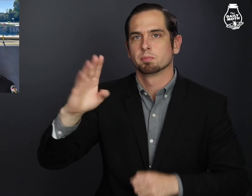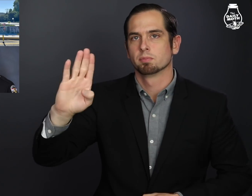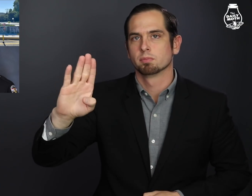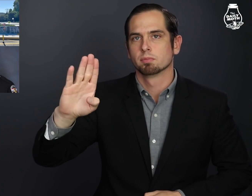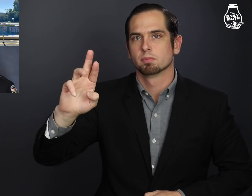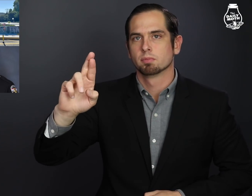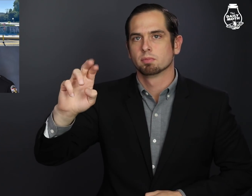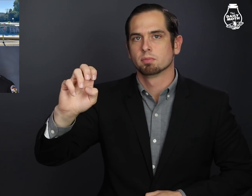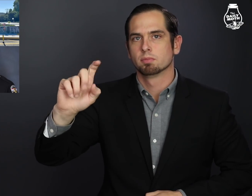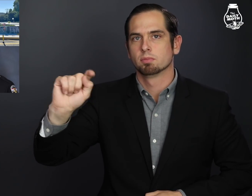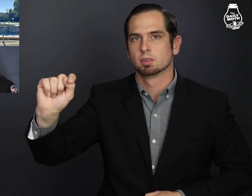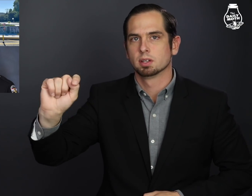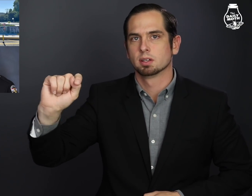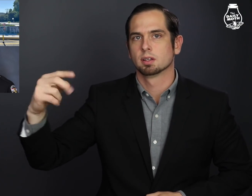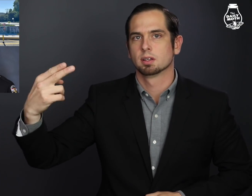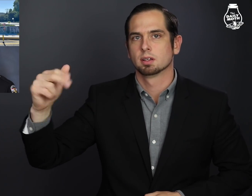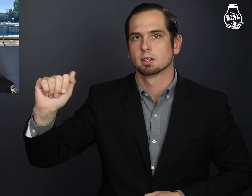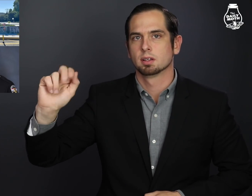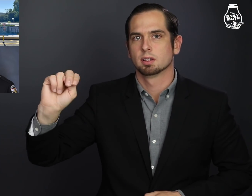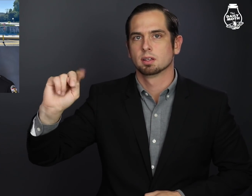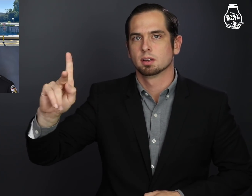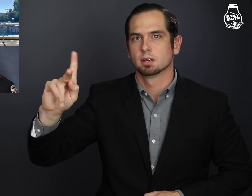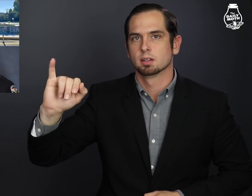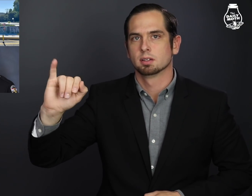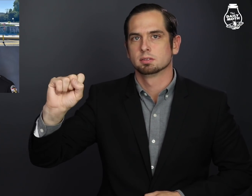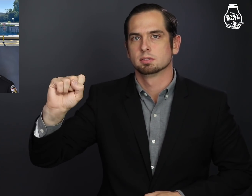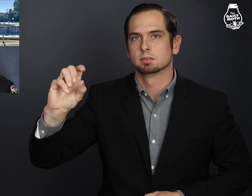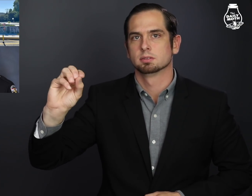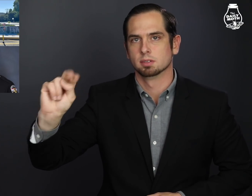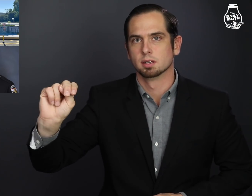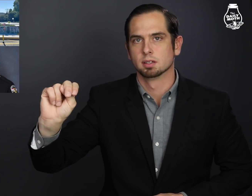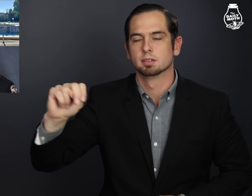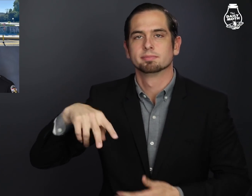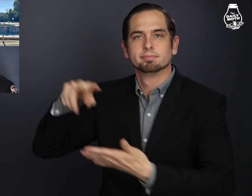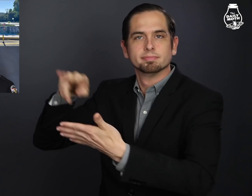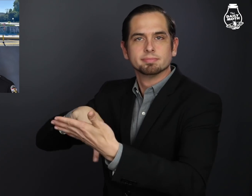His name is Brett Hankison.